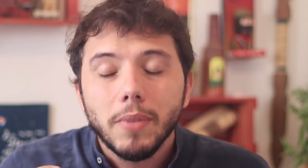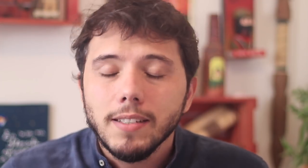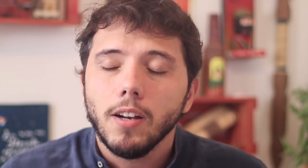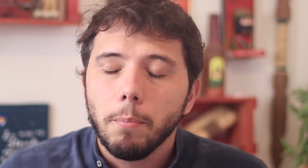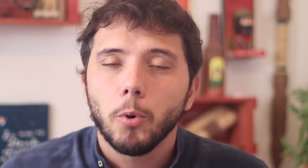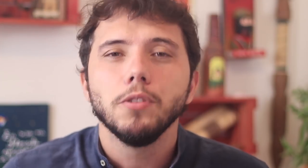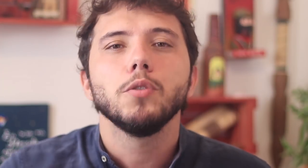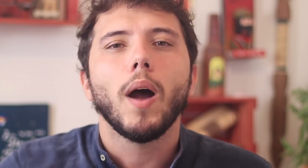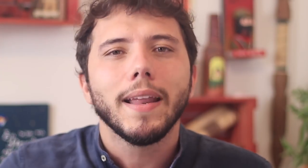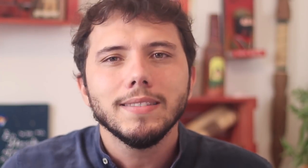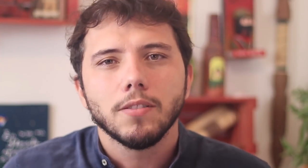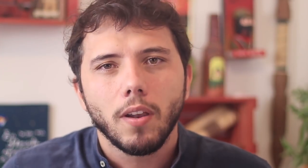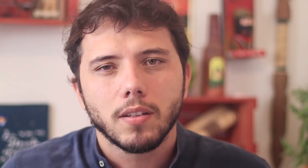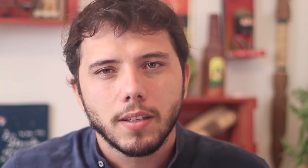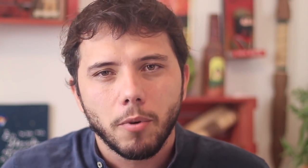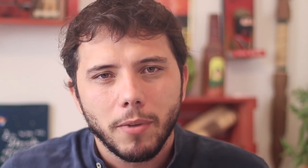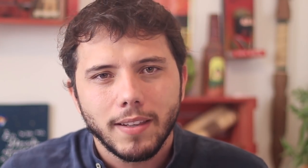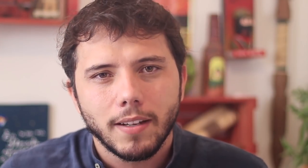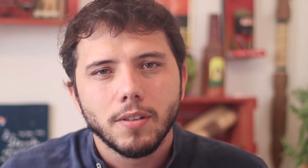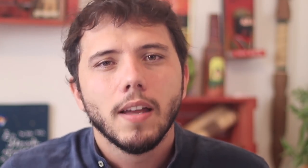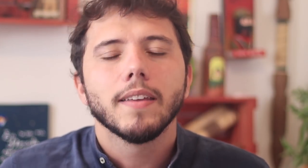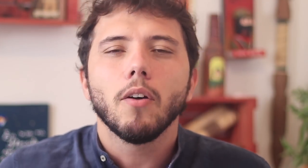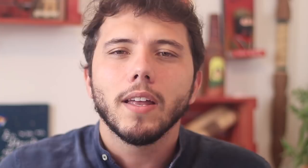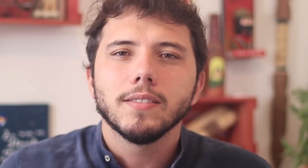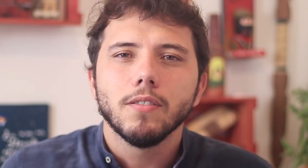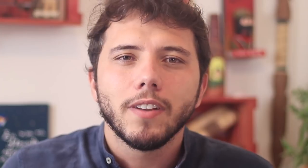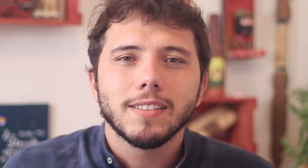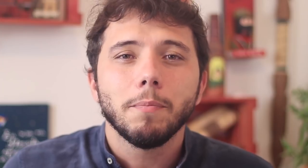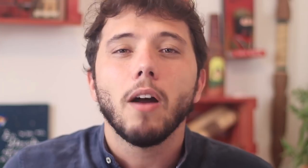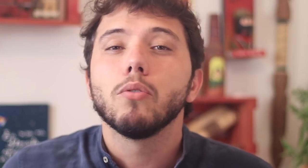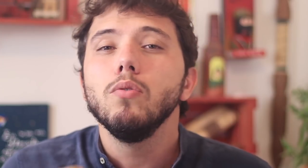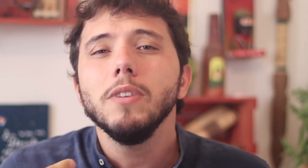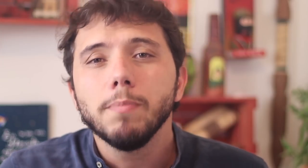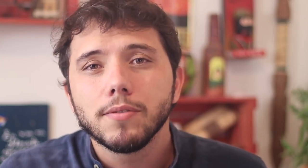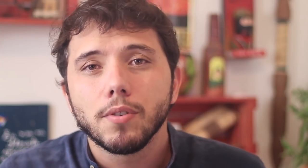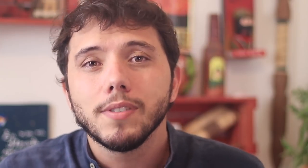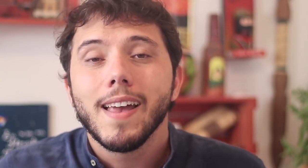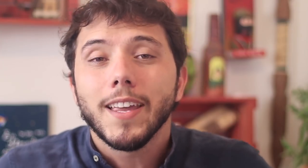the measly support of $40 dollars that they promised. That they are offering to a few people